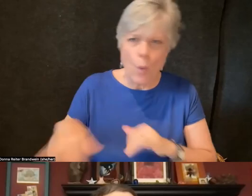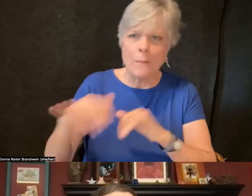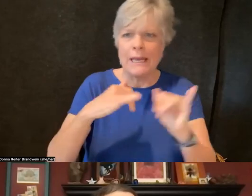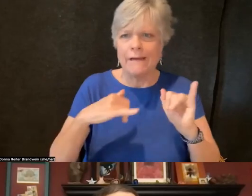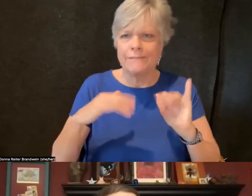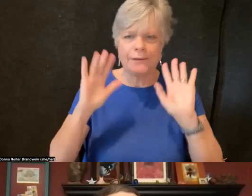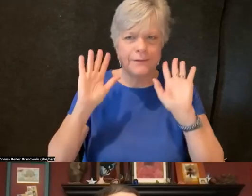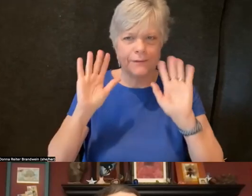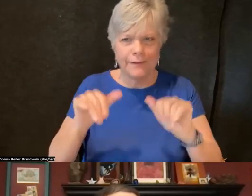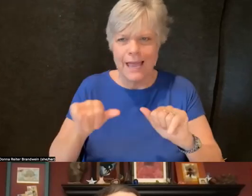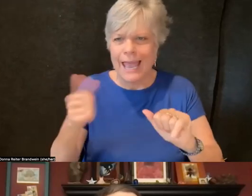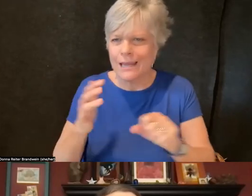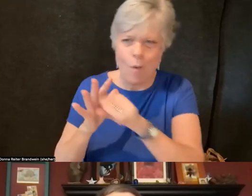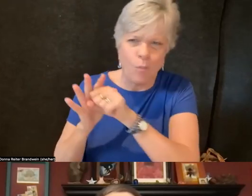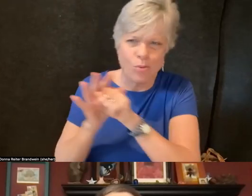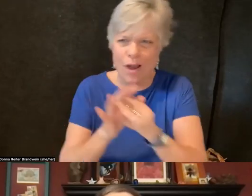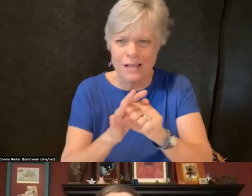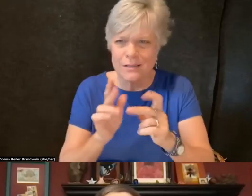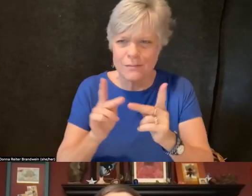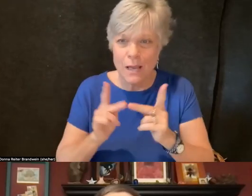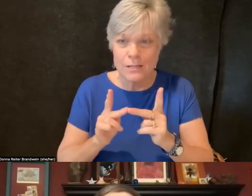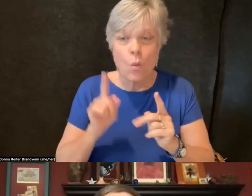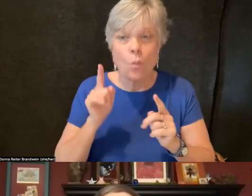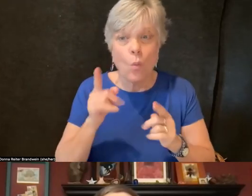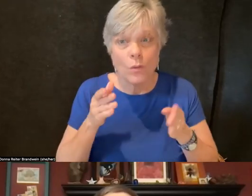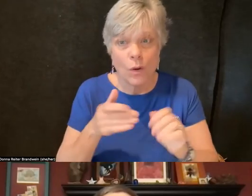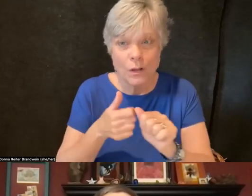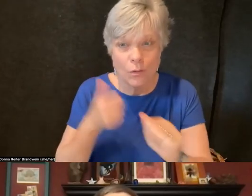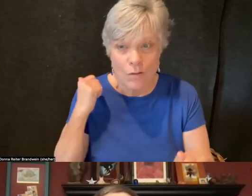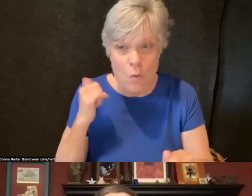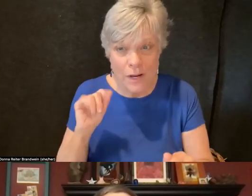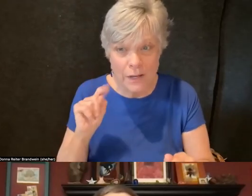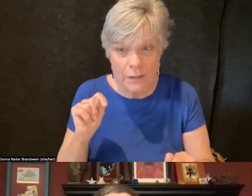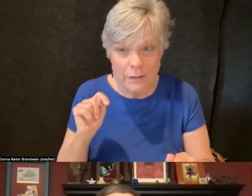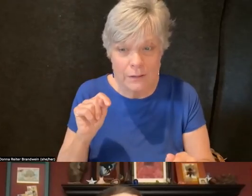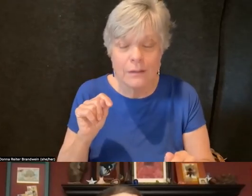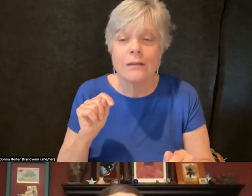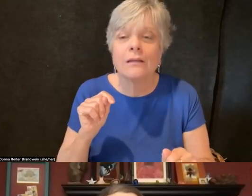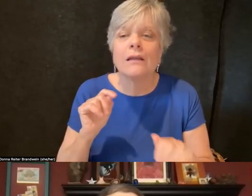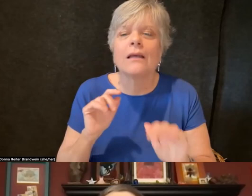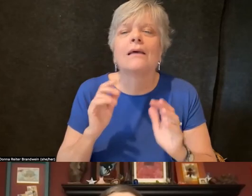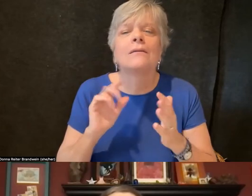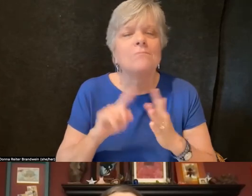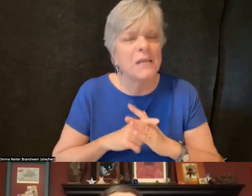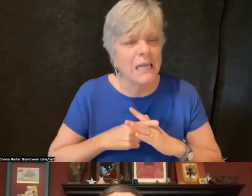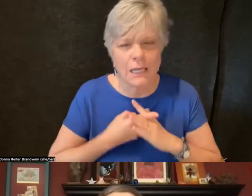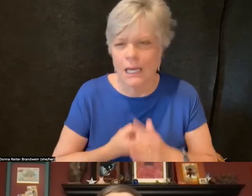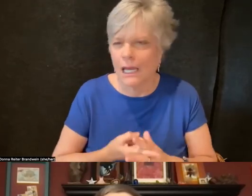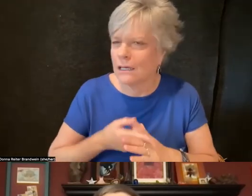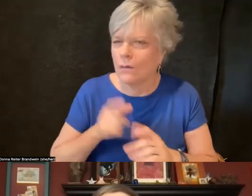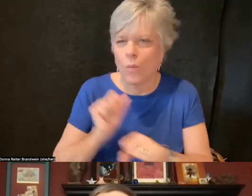one of the ways I think to avoid that is to begin by being collaborative from the get go, as it were,